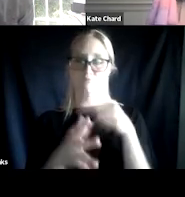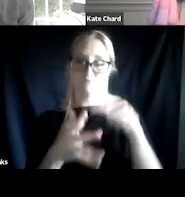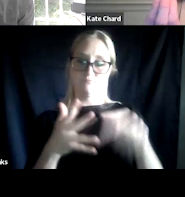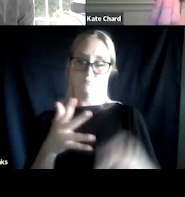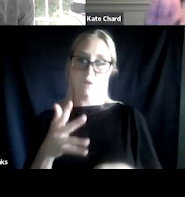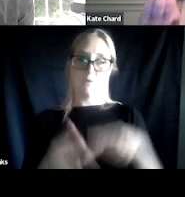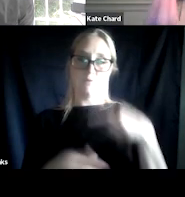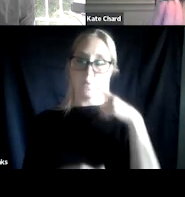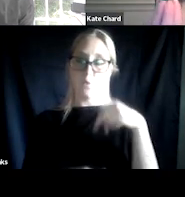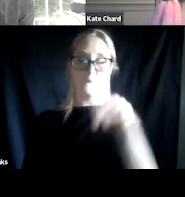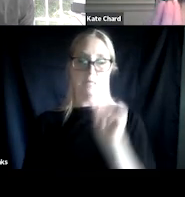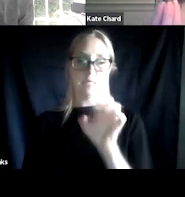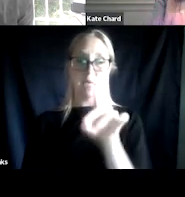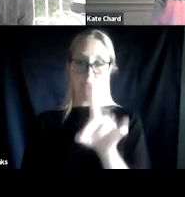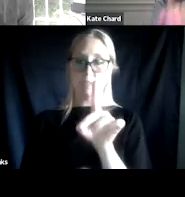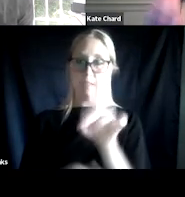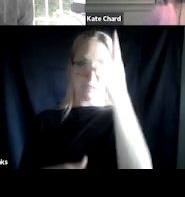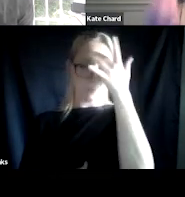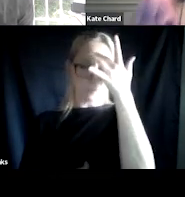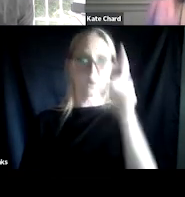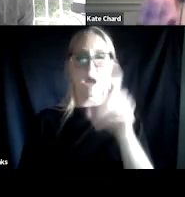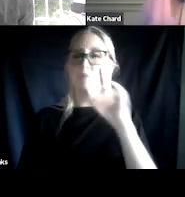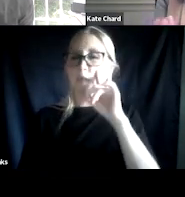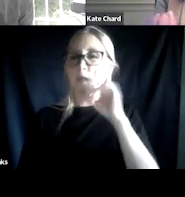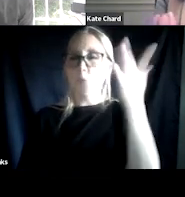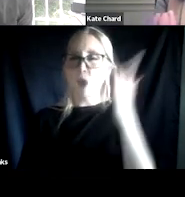And so we really need to think about why are they using